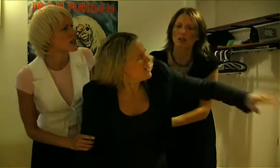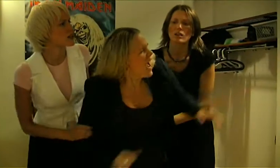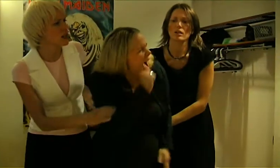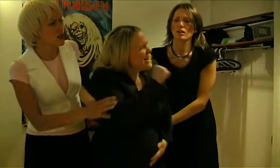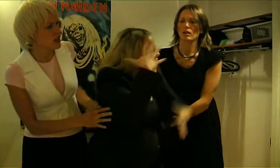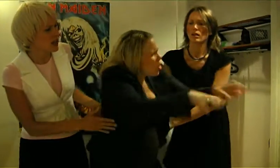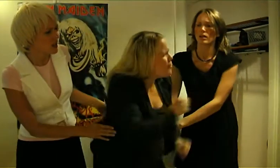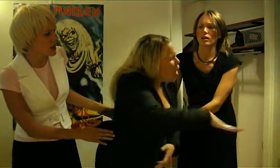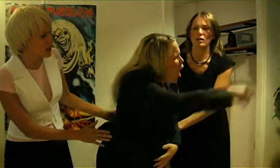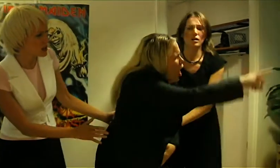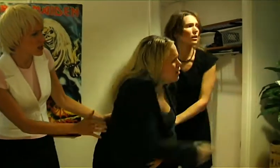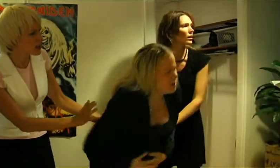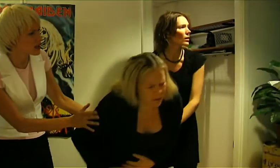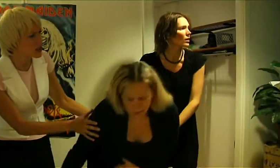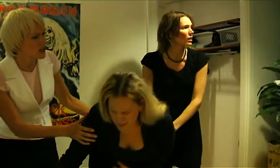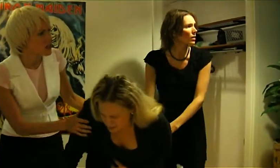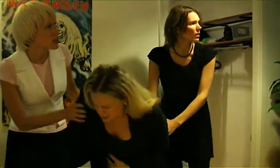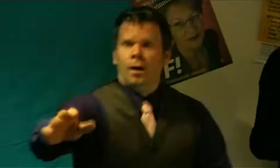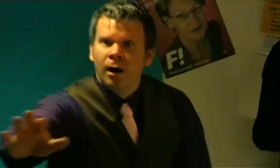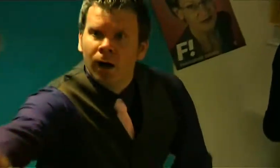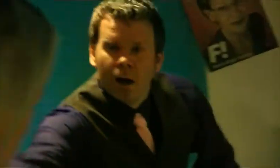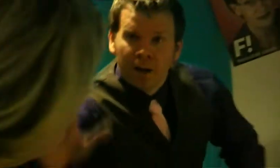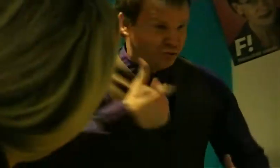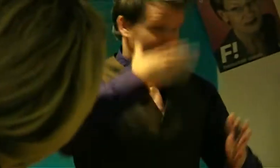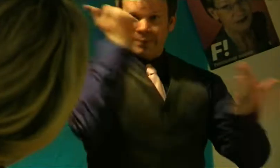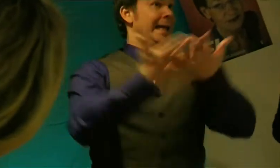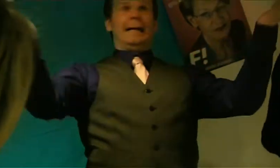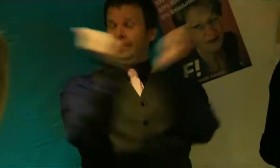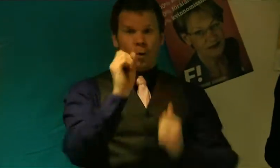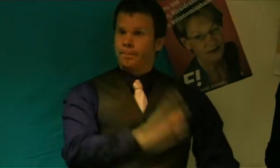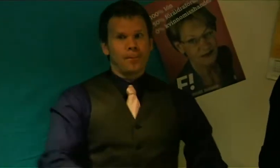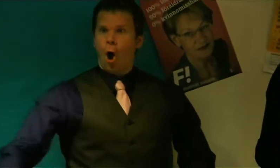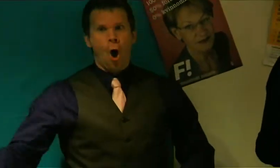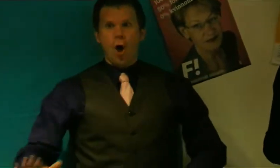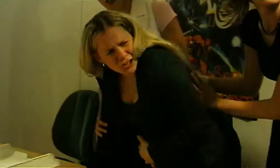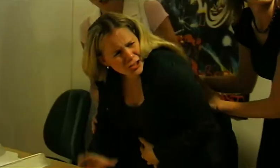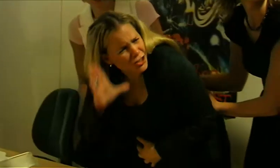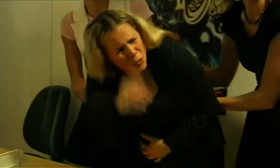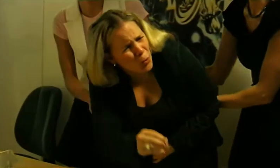Anders can take care of the kid! I know nothing about kids. - Yah!